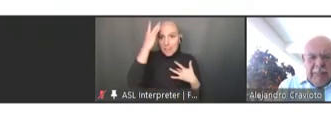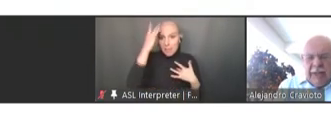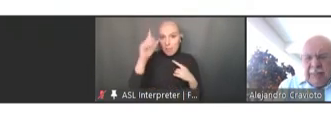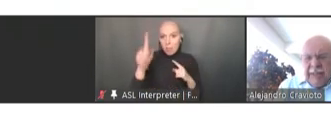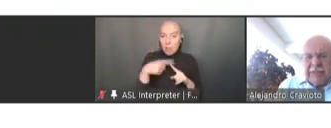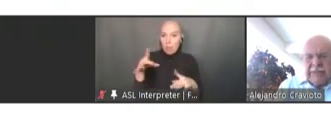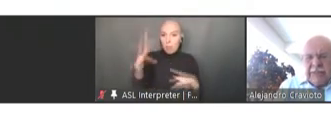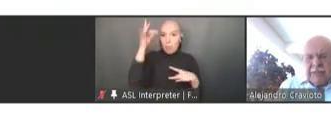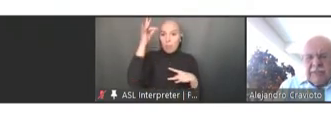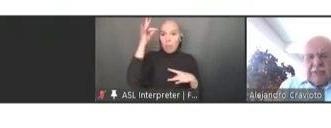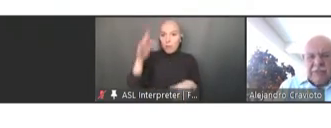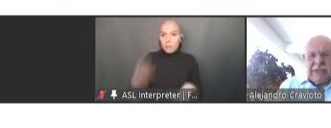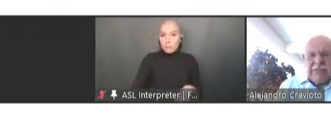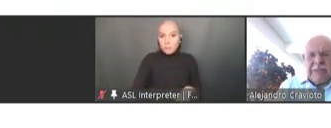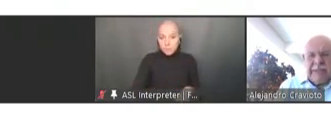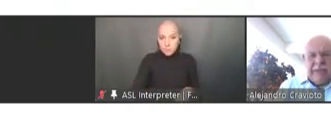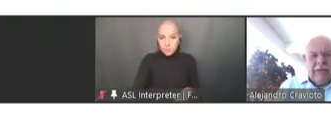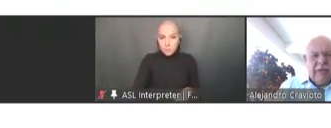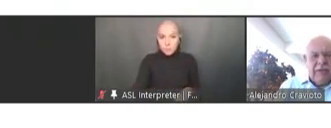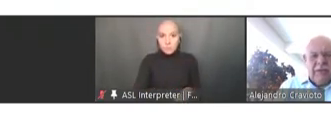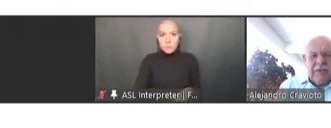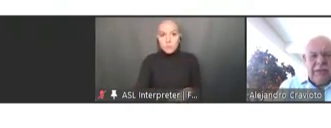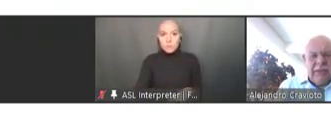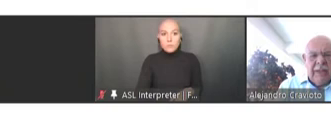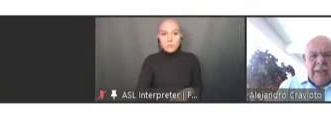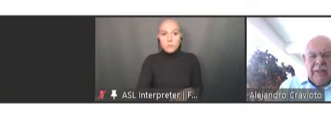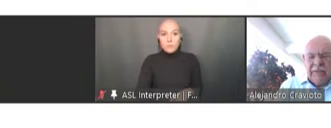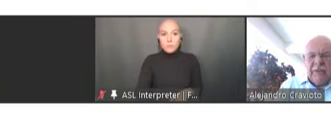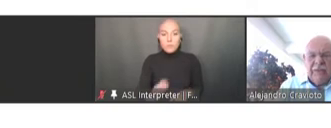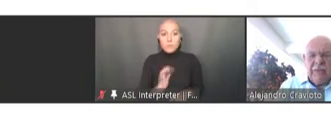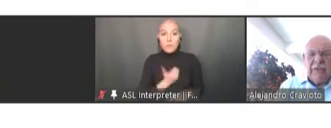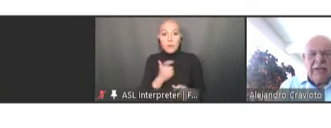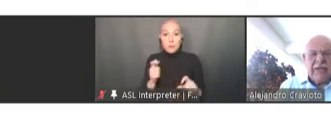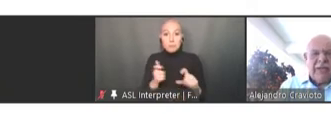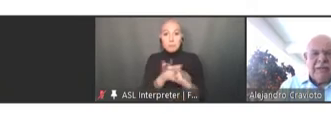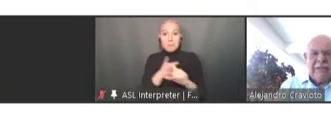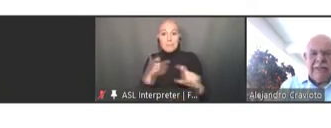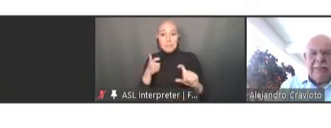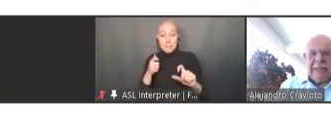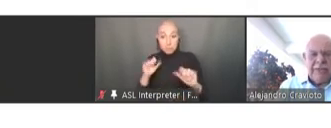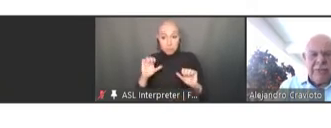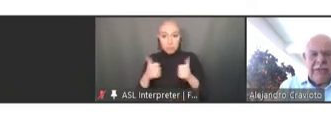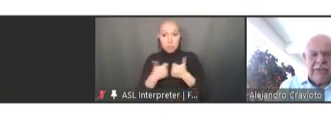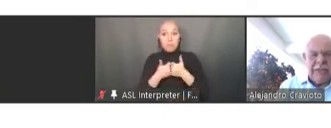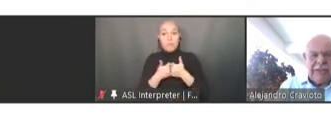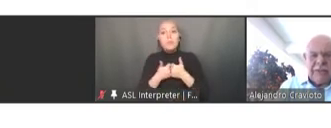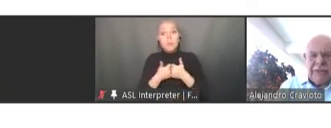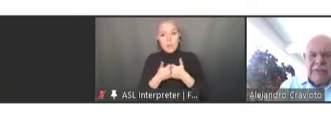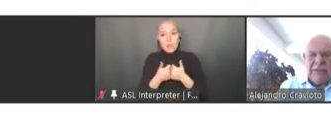But our biggest threat of course has been the confronting of -- confronting ourselves in the past two years of this new